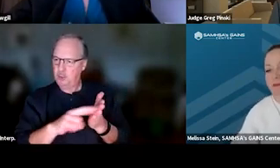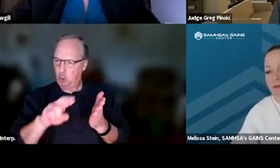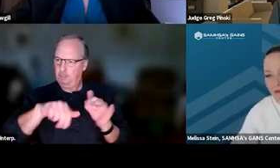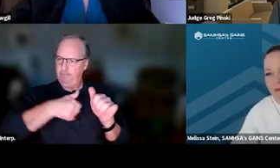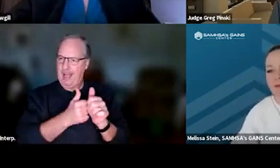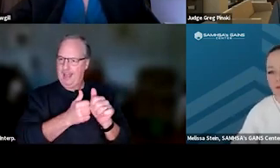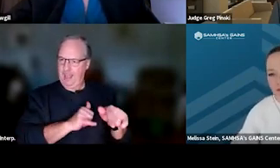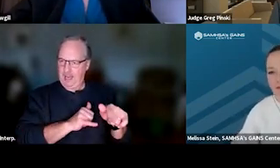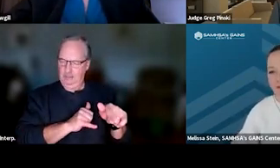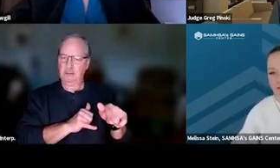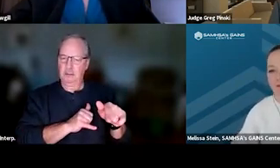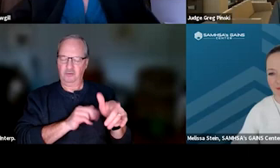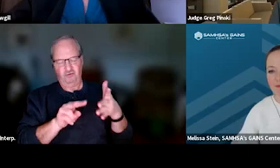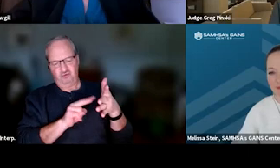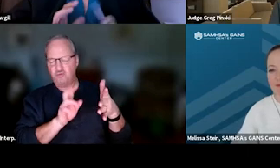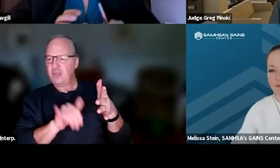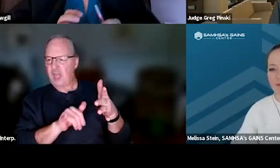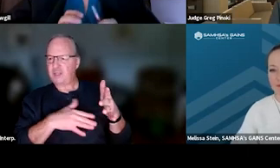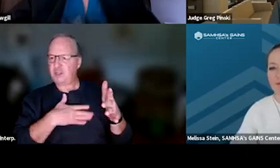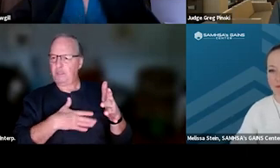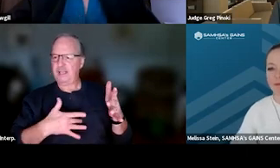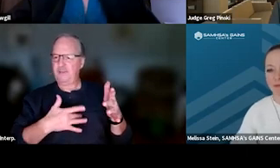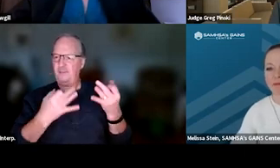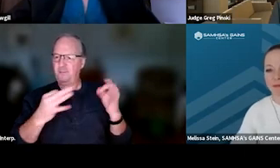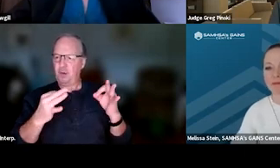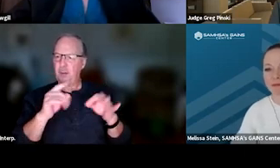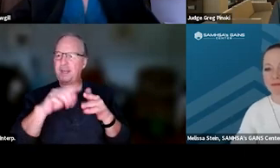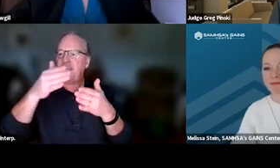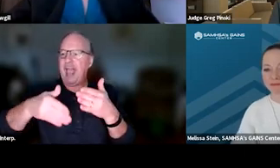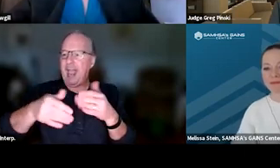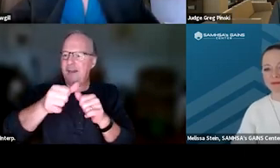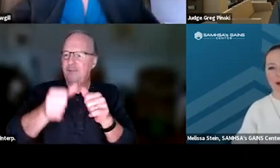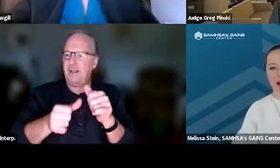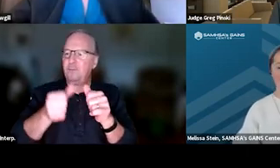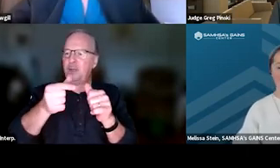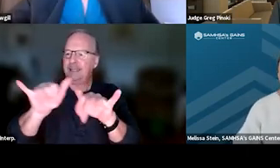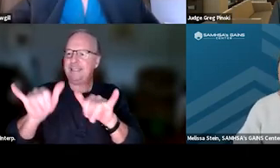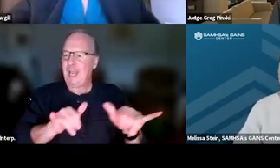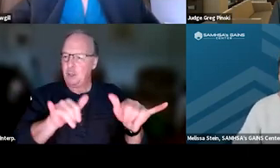if you wanna read all that. So please, feel free. It's all gonna be at the end of every standard. Okay. Thanks, Karen.